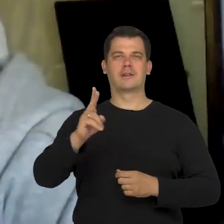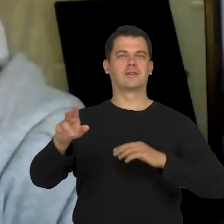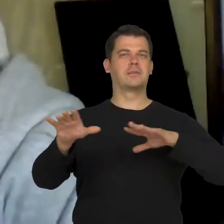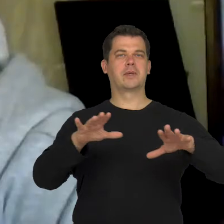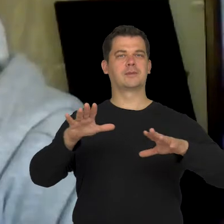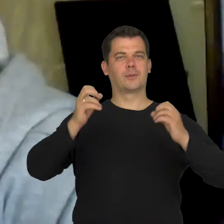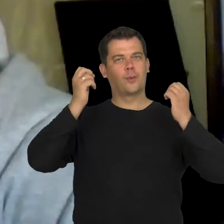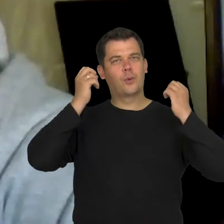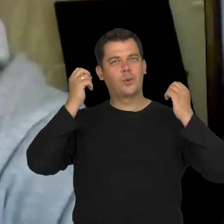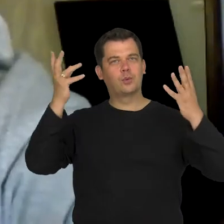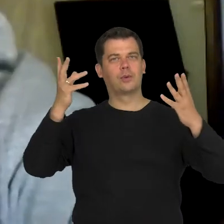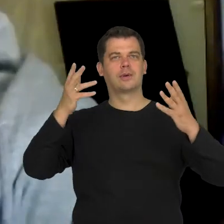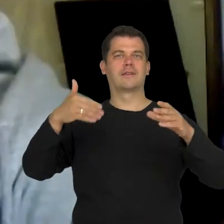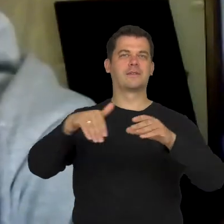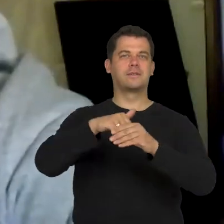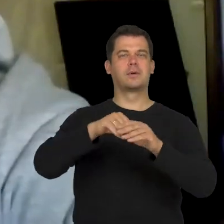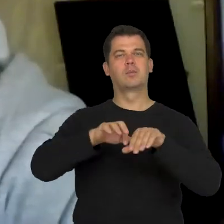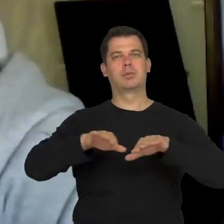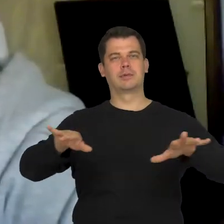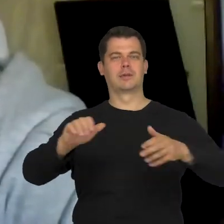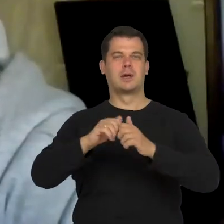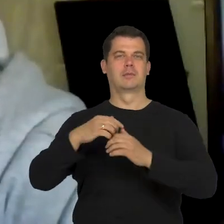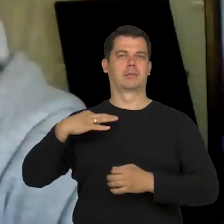where I had the chance to work, public, private etc.